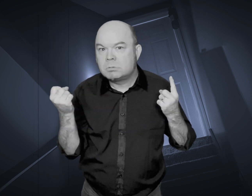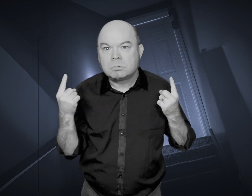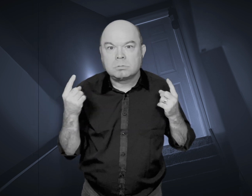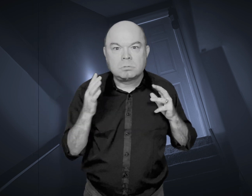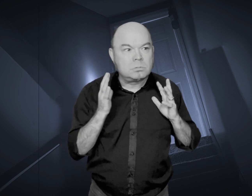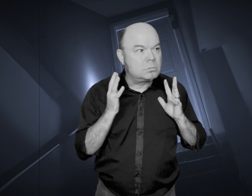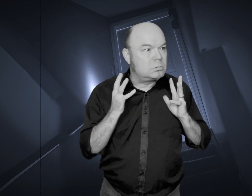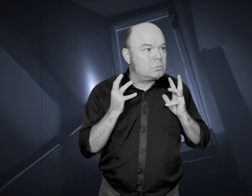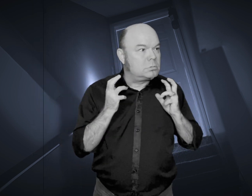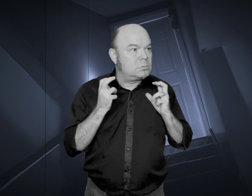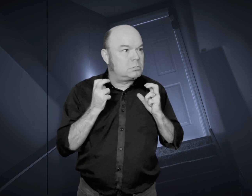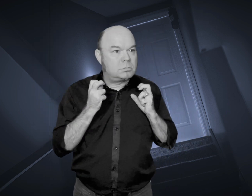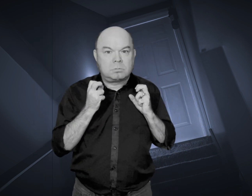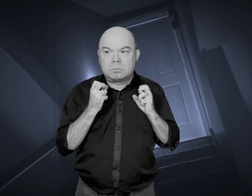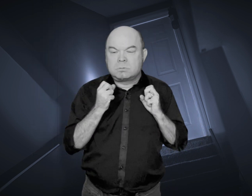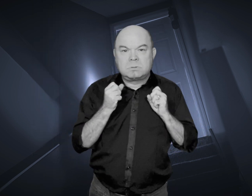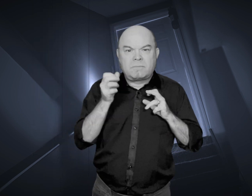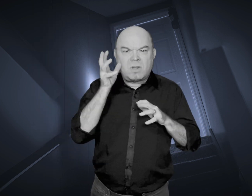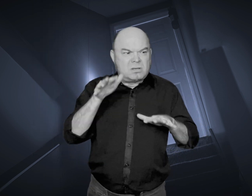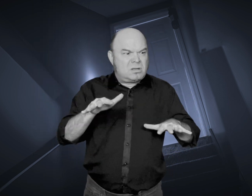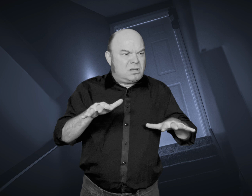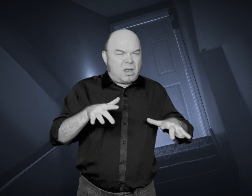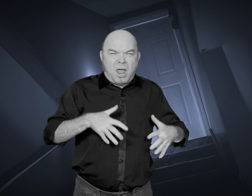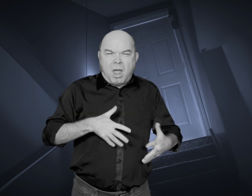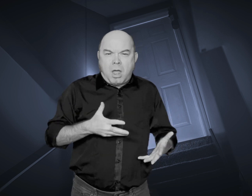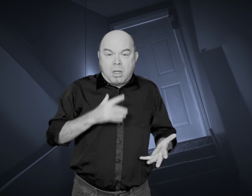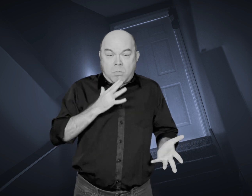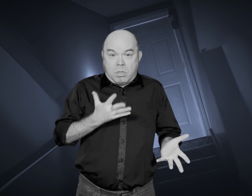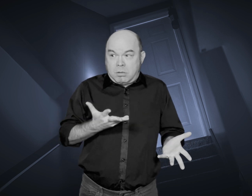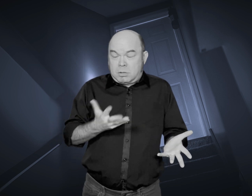The unsettling realization dawned on them: the dolls were somehow leaving the attic on their own.